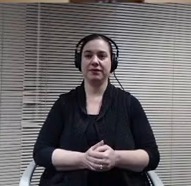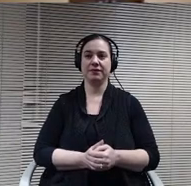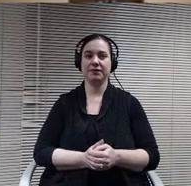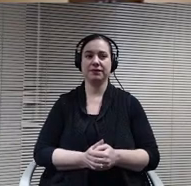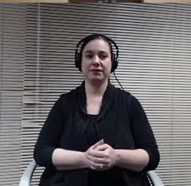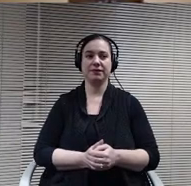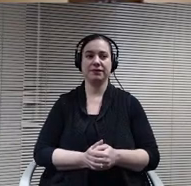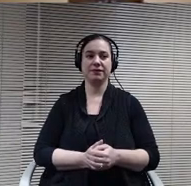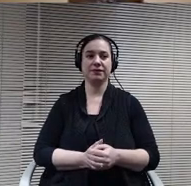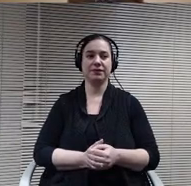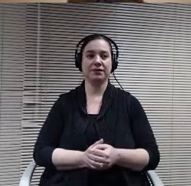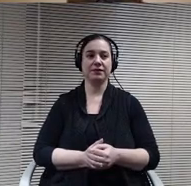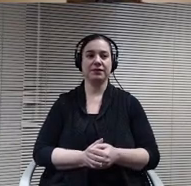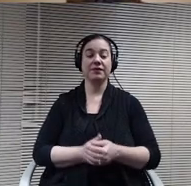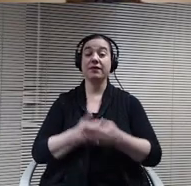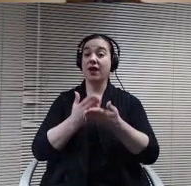Alright, seeing none.